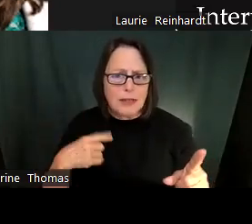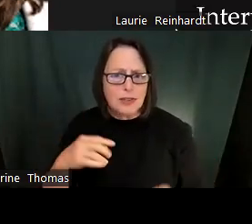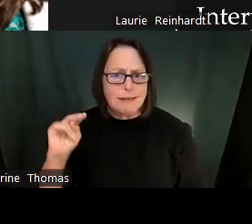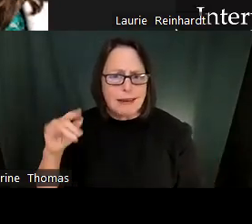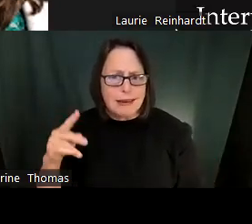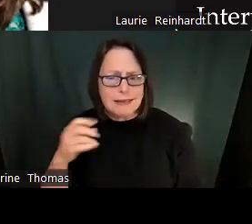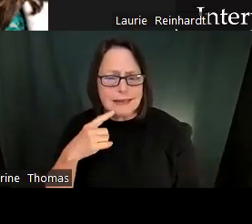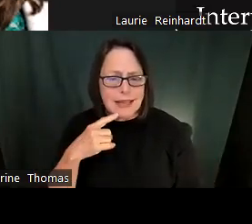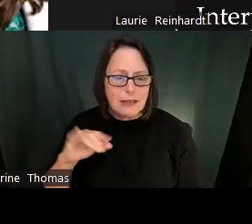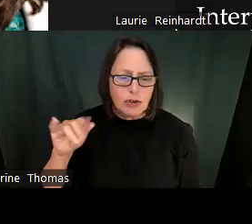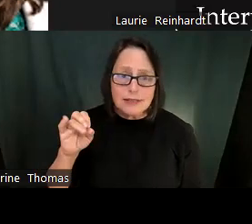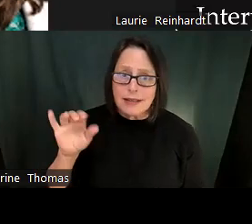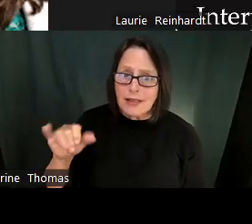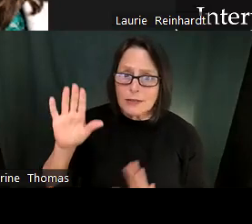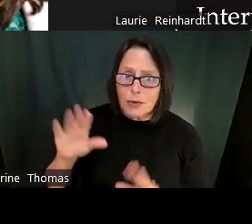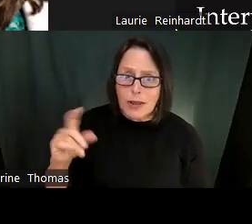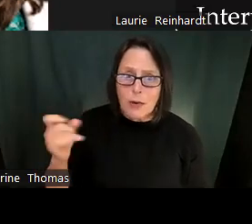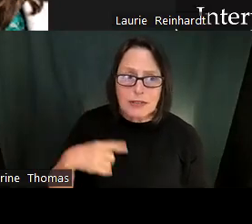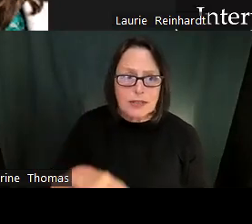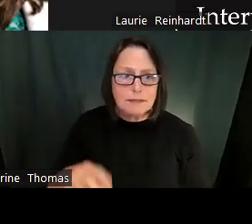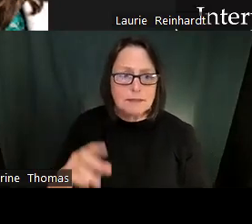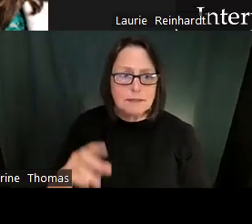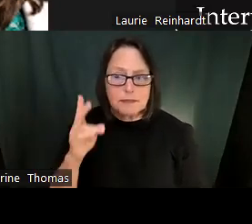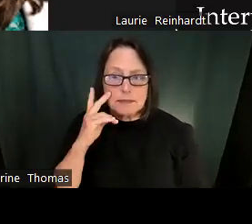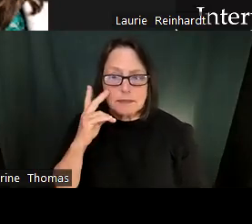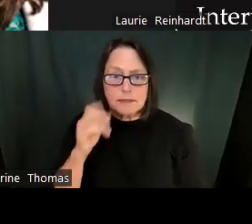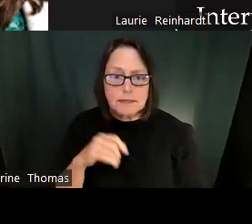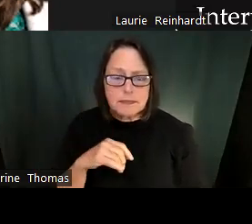Is there research outlining a direct link between purposeful SEO planning and student outcomes? Great question.